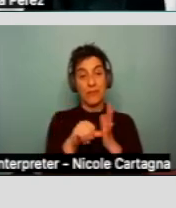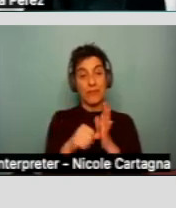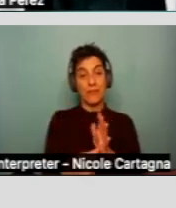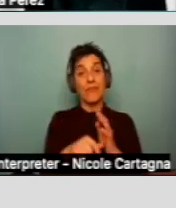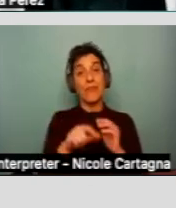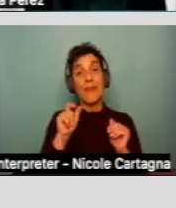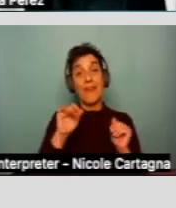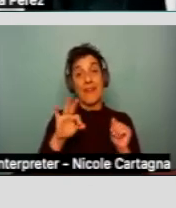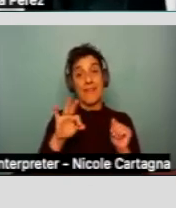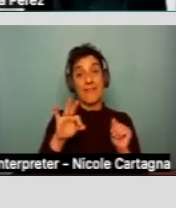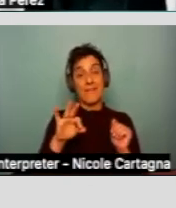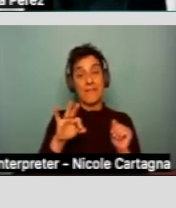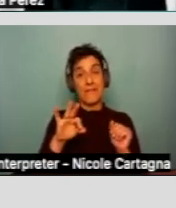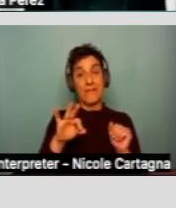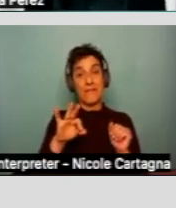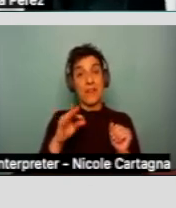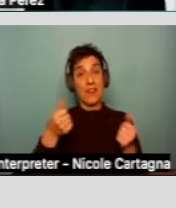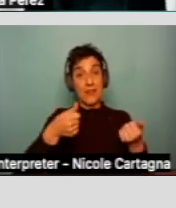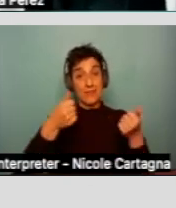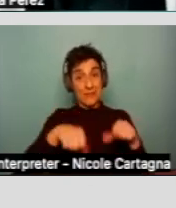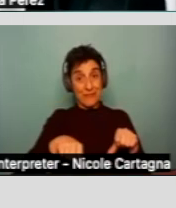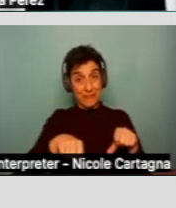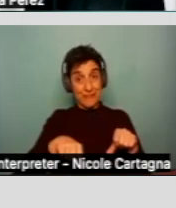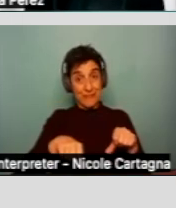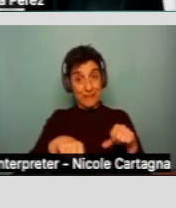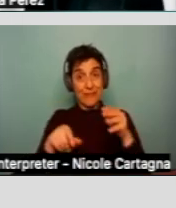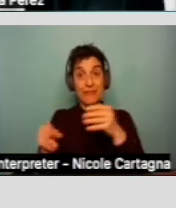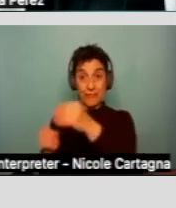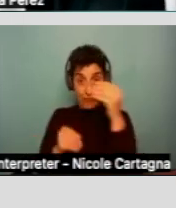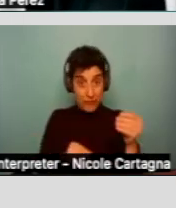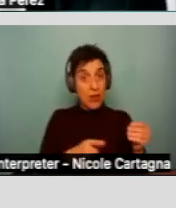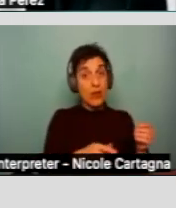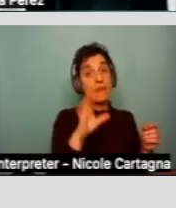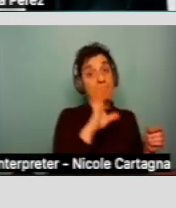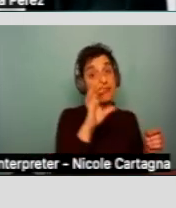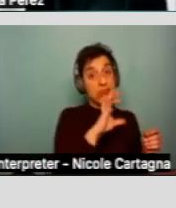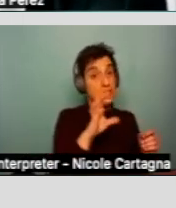to prove that you have pursued generic resources first and it has been denied.